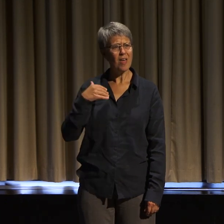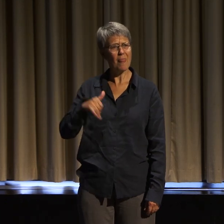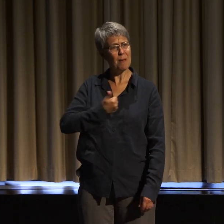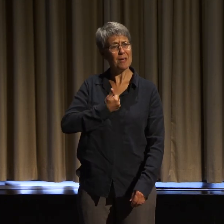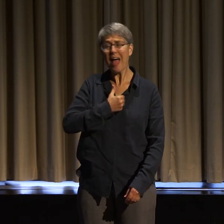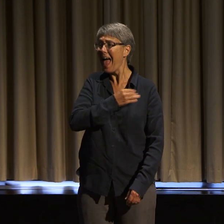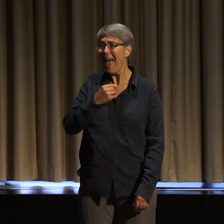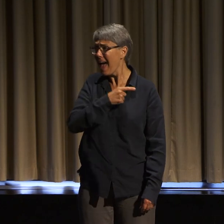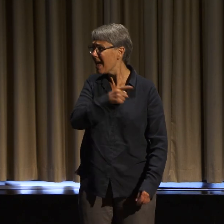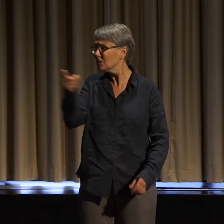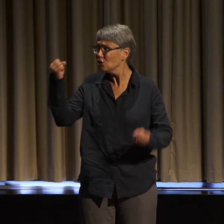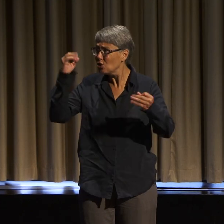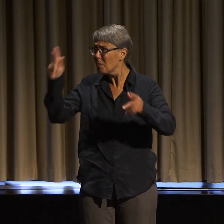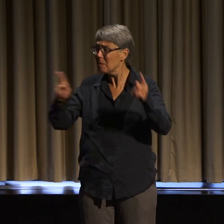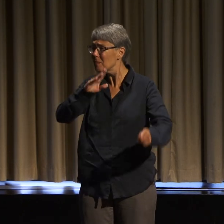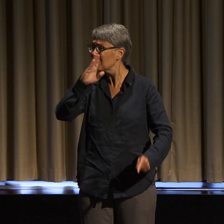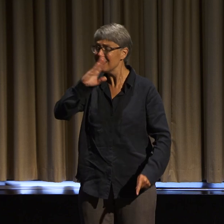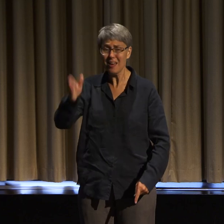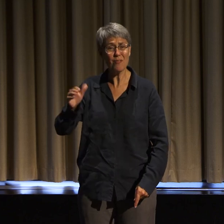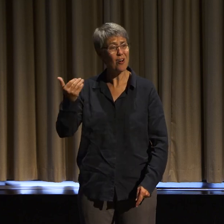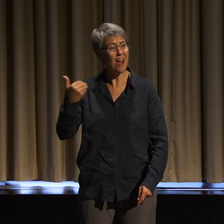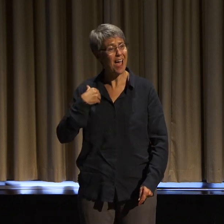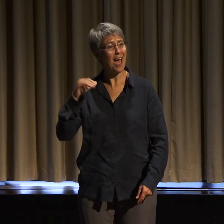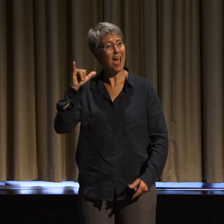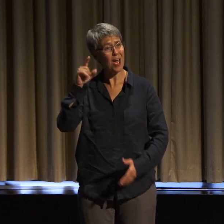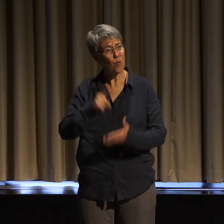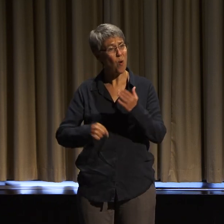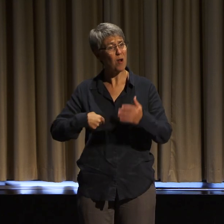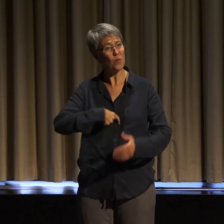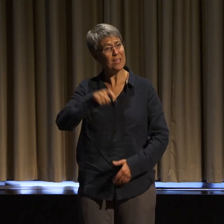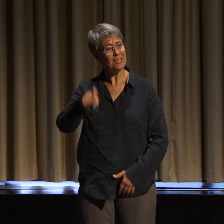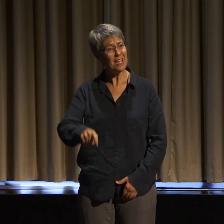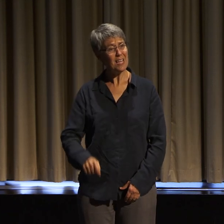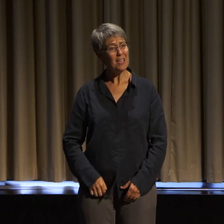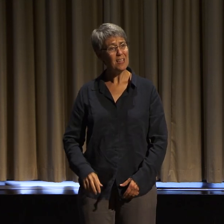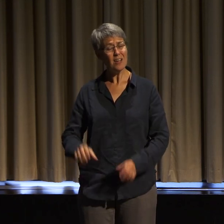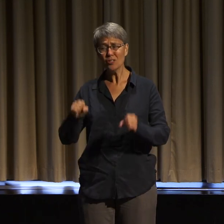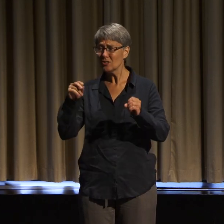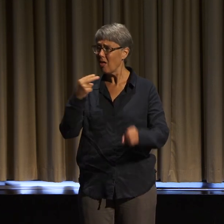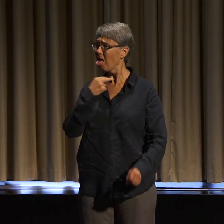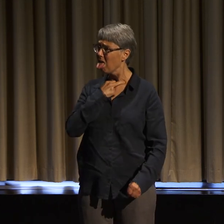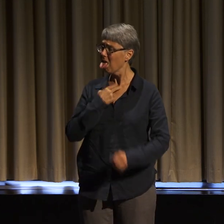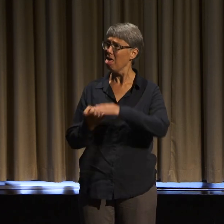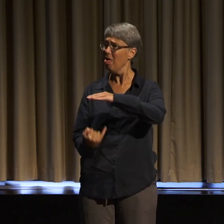and youth out there who are also so very isolated, and the disabled people who would give anything